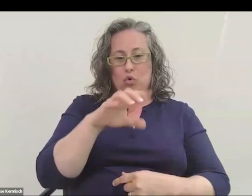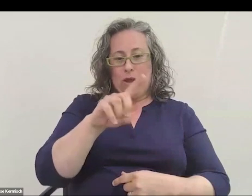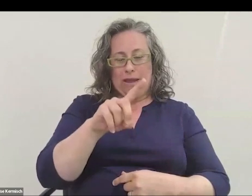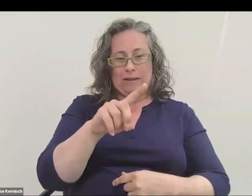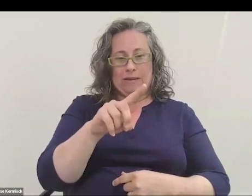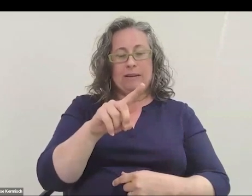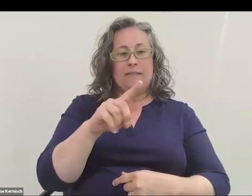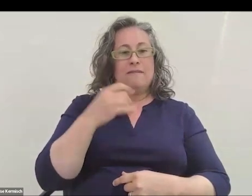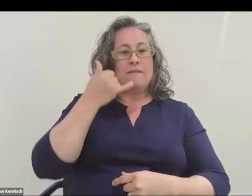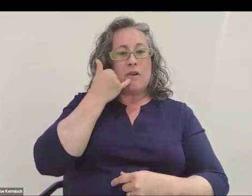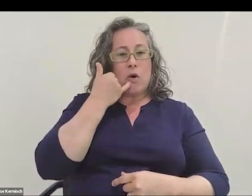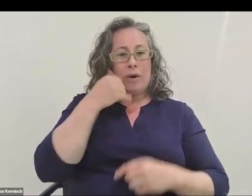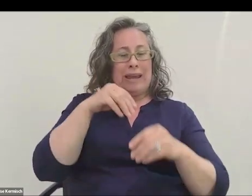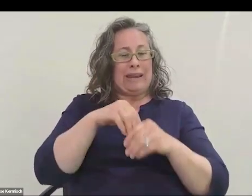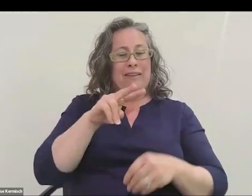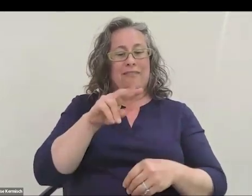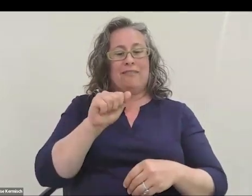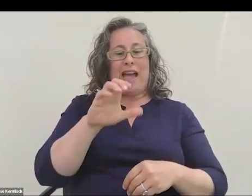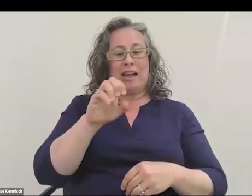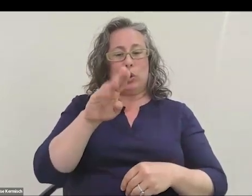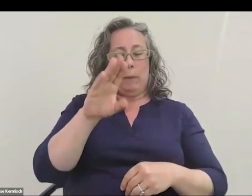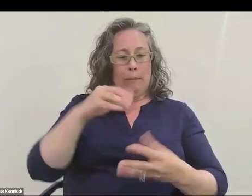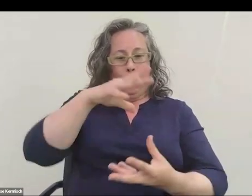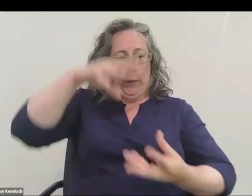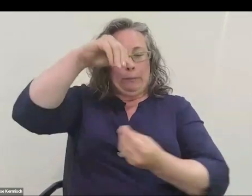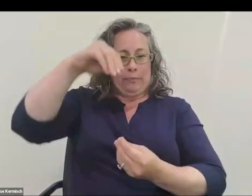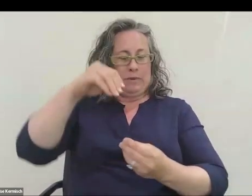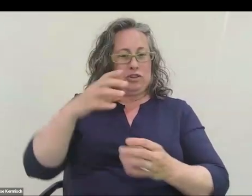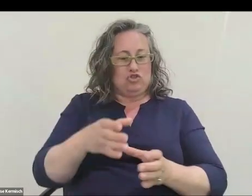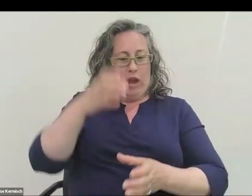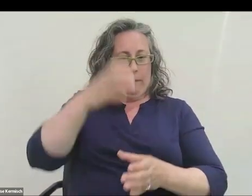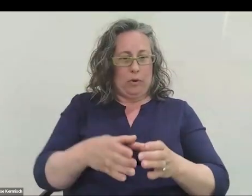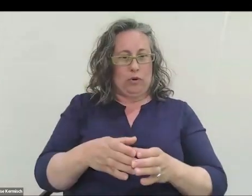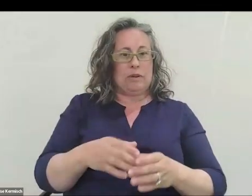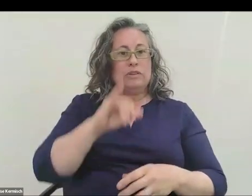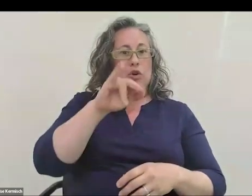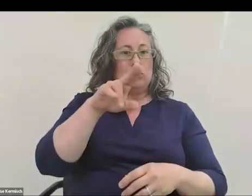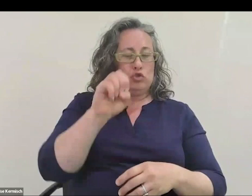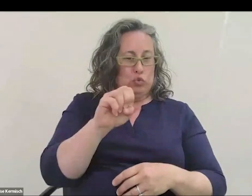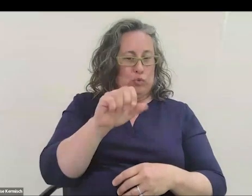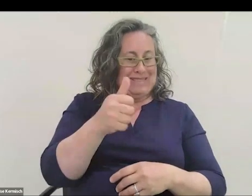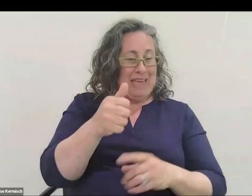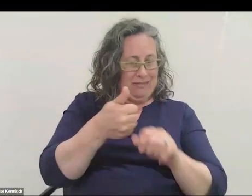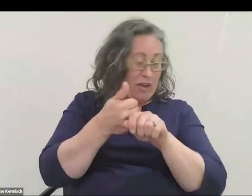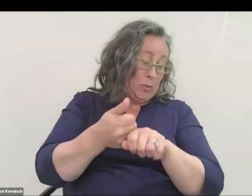at NASA Ames in around 2009, I guess. According to the date, it was June 10. [chuckles]